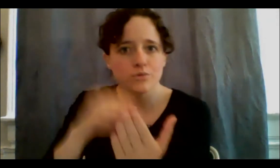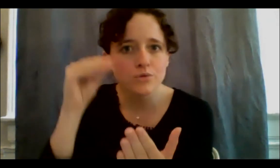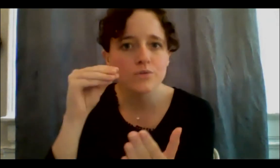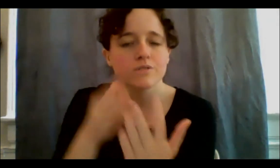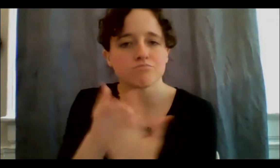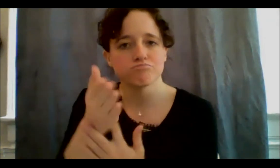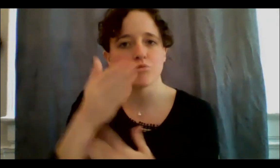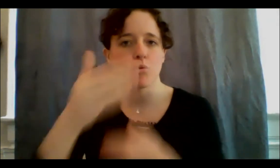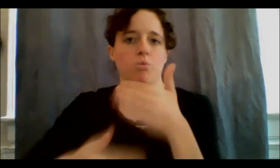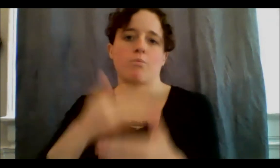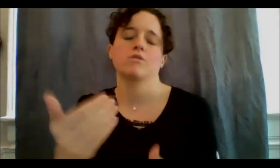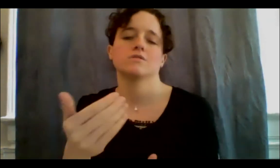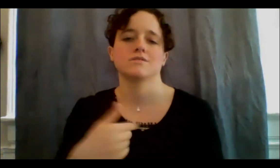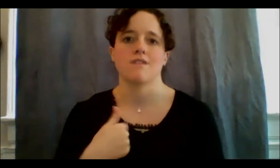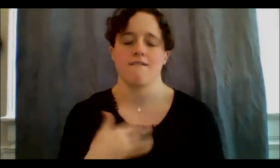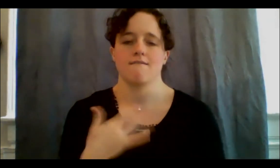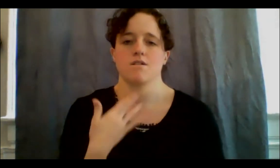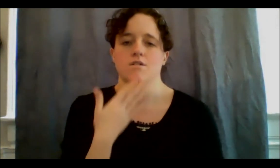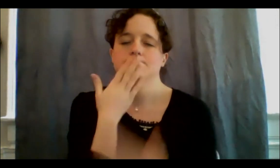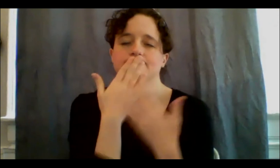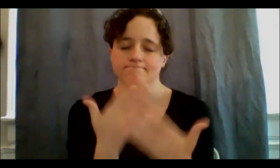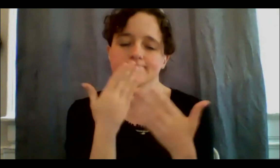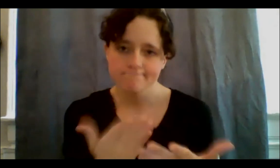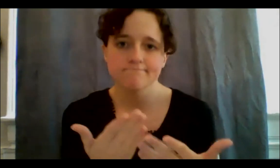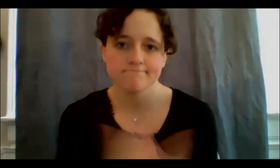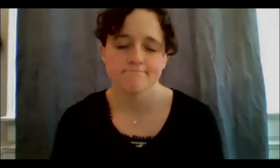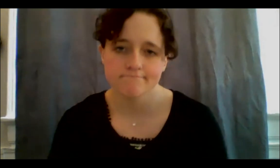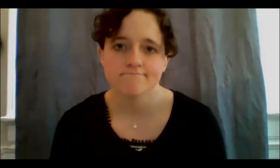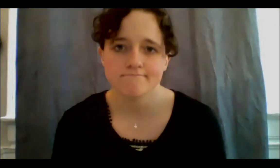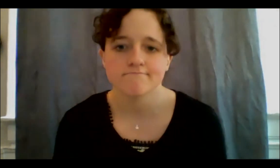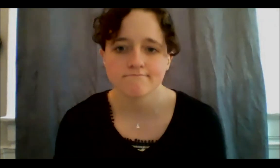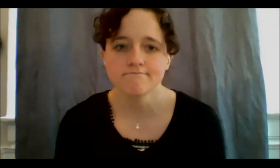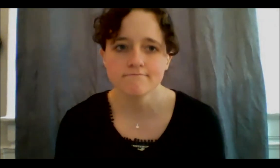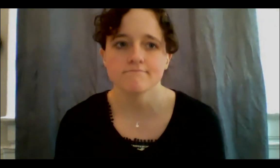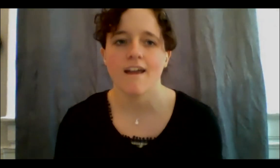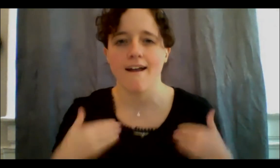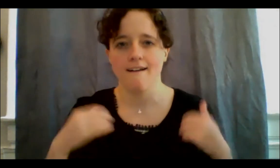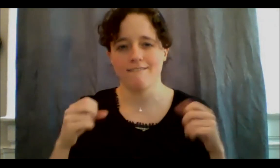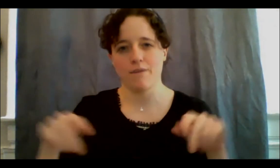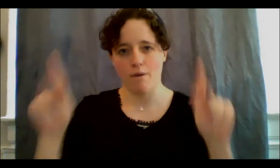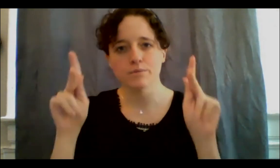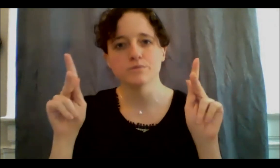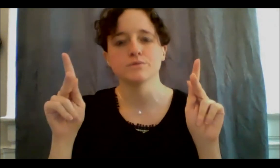grateful for having the opportunity to hear you this closely and with this